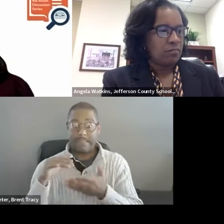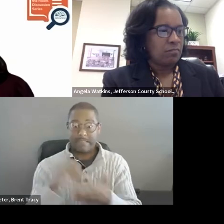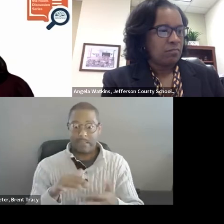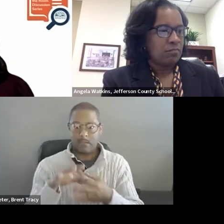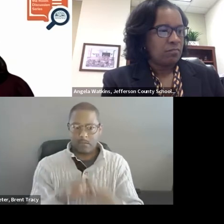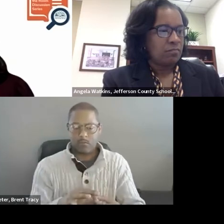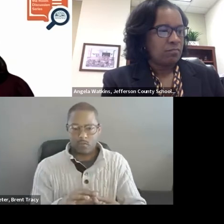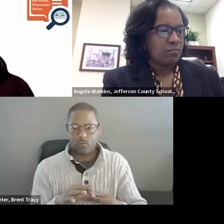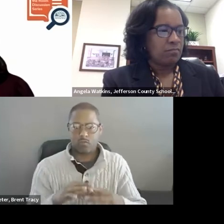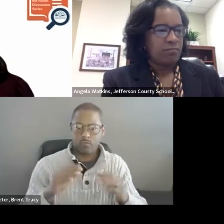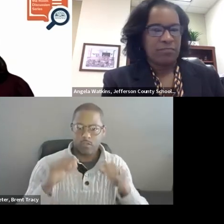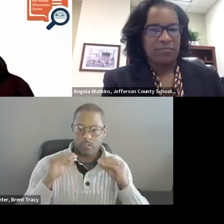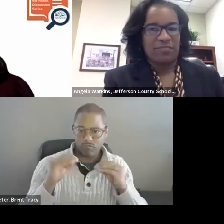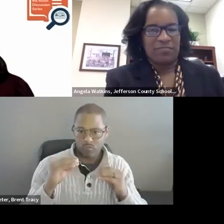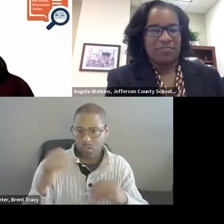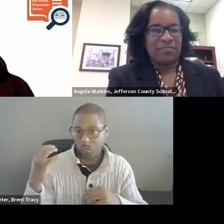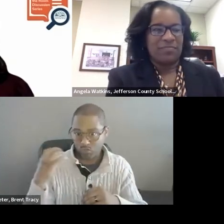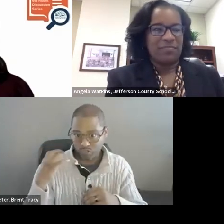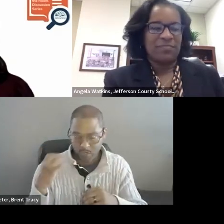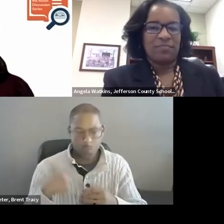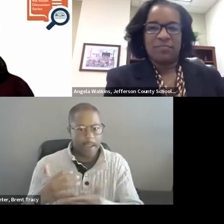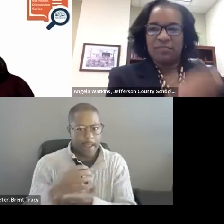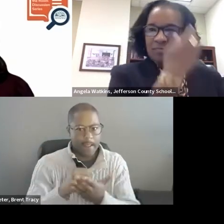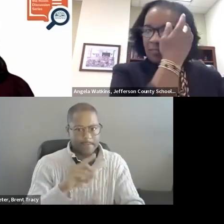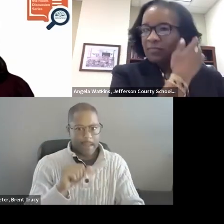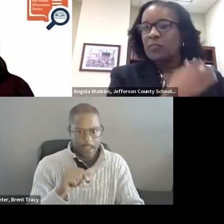we were collecting data all along, because we quickly realize that our coaches